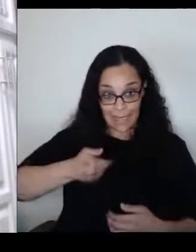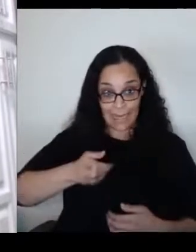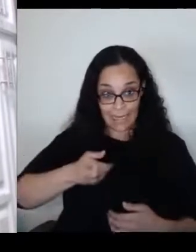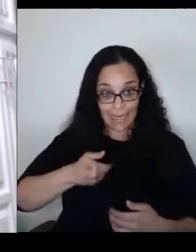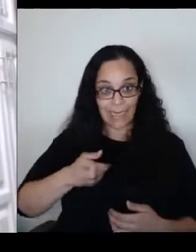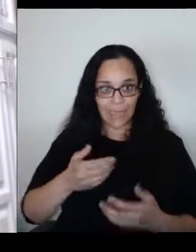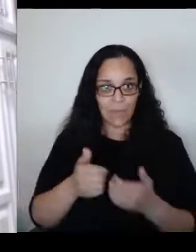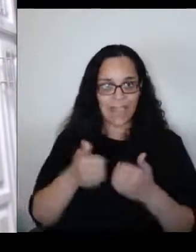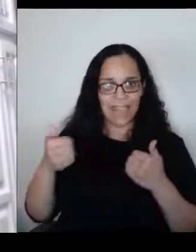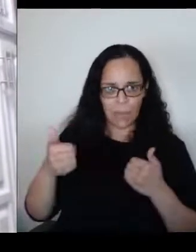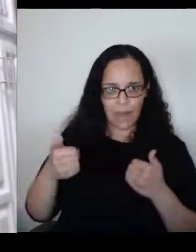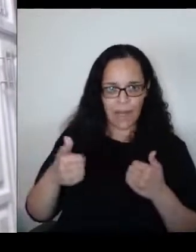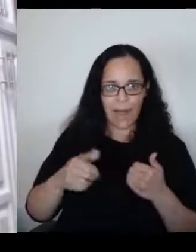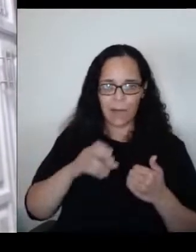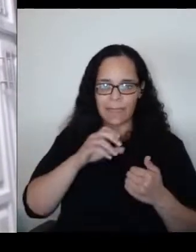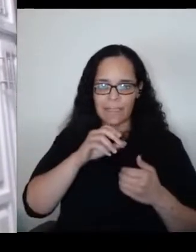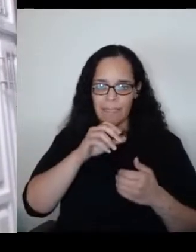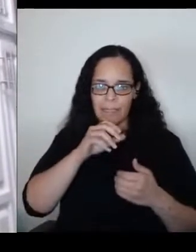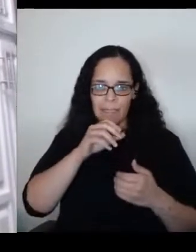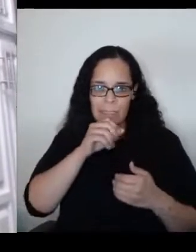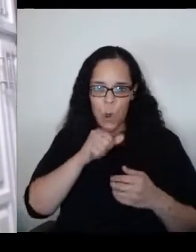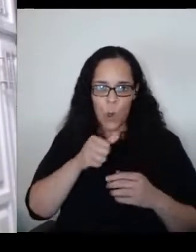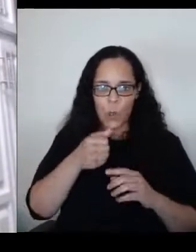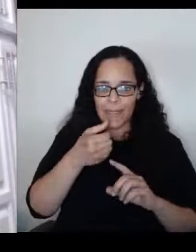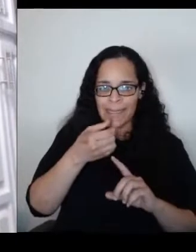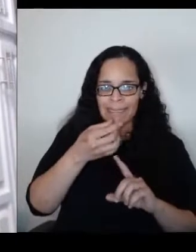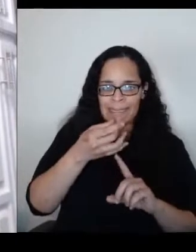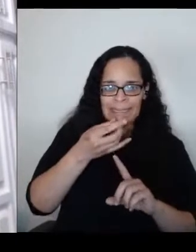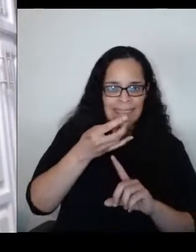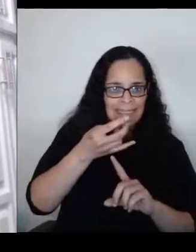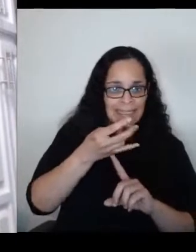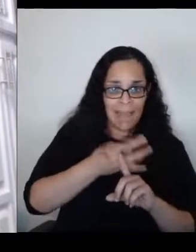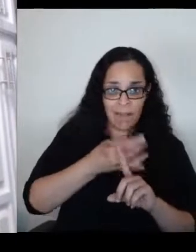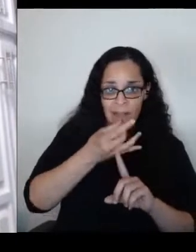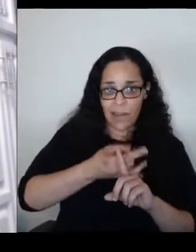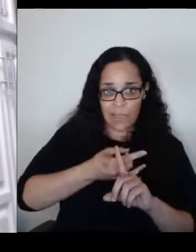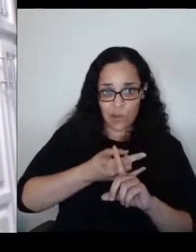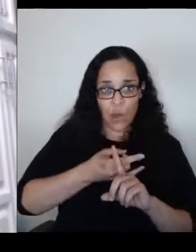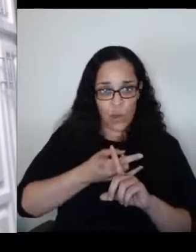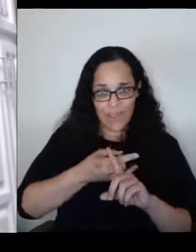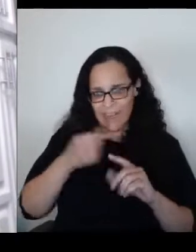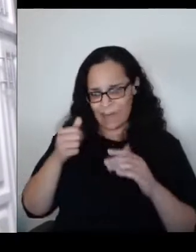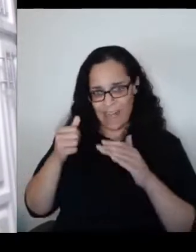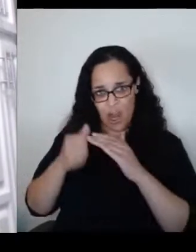when I was taken away from my mother, put in an underground bunker without heat,